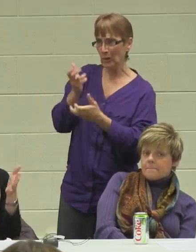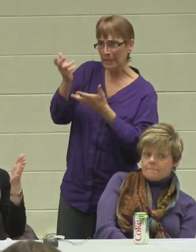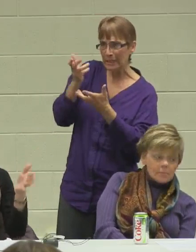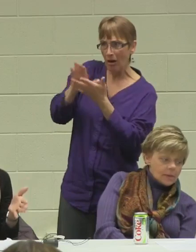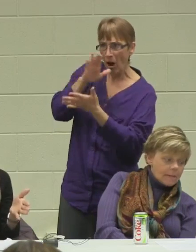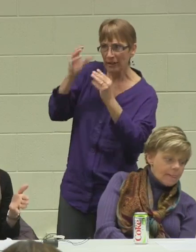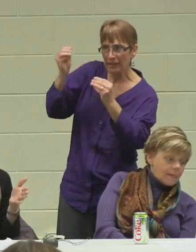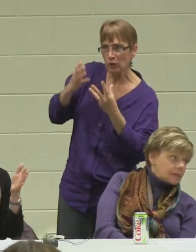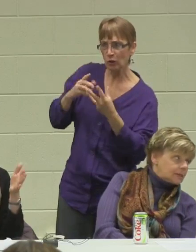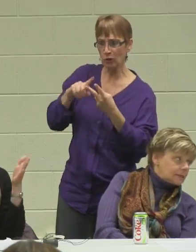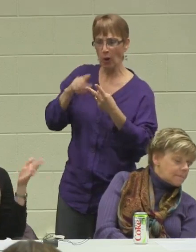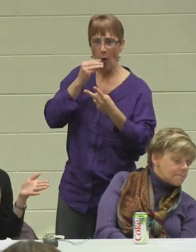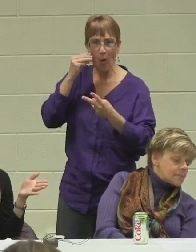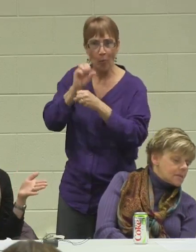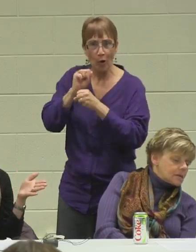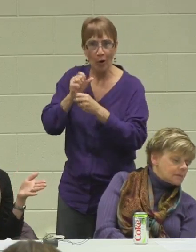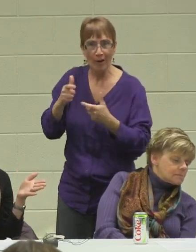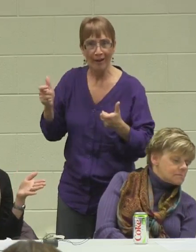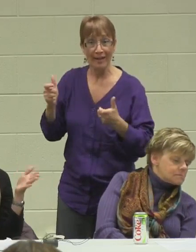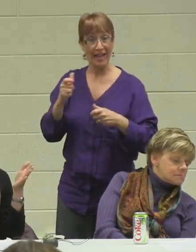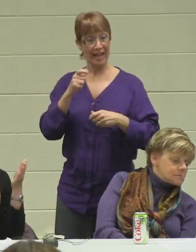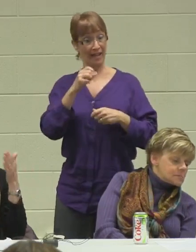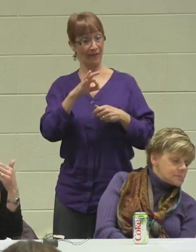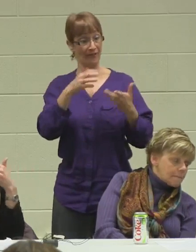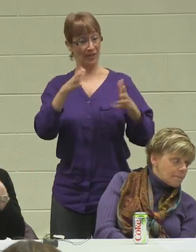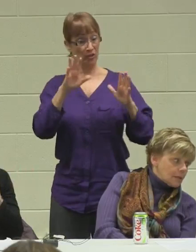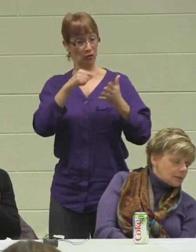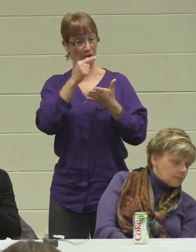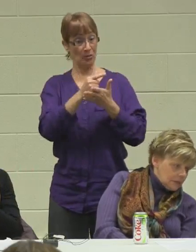looked like and all that. If he had graduated from high school, I don't know that he would have gone